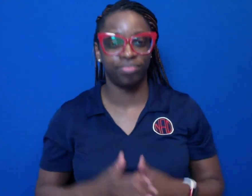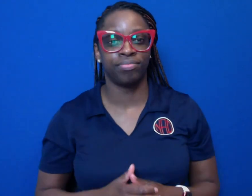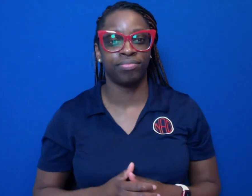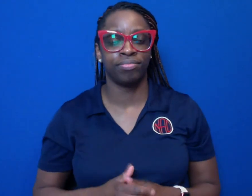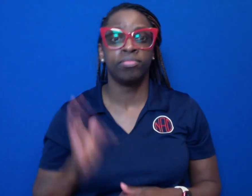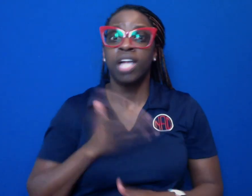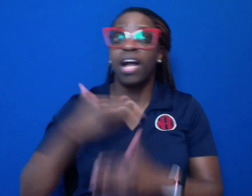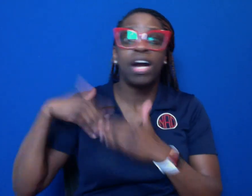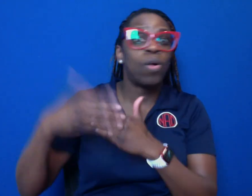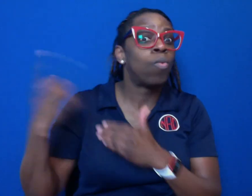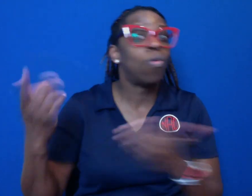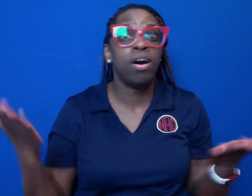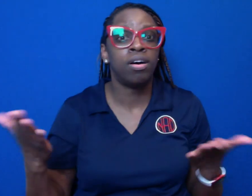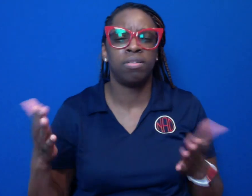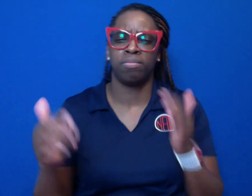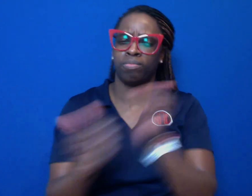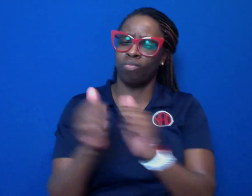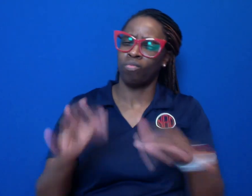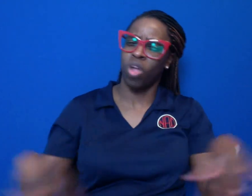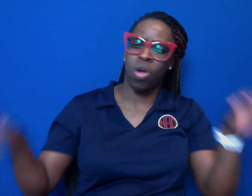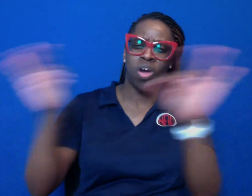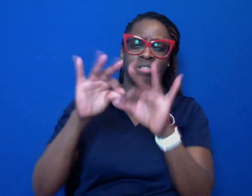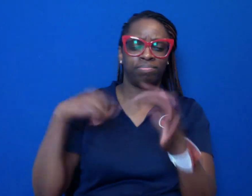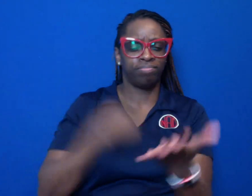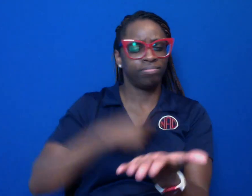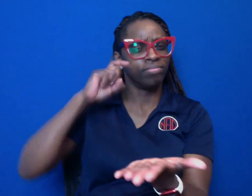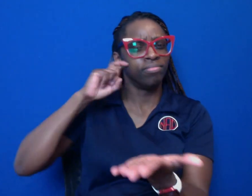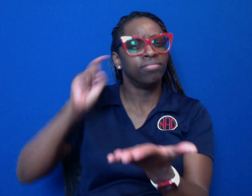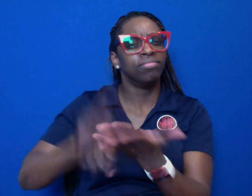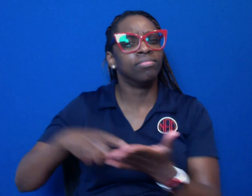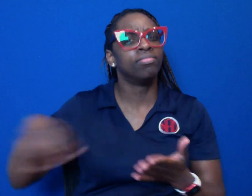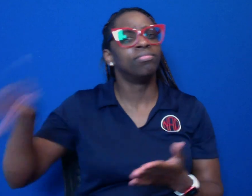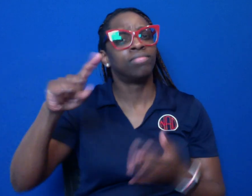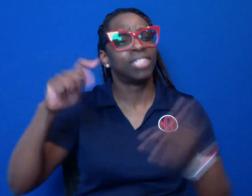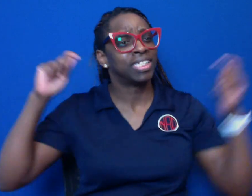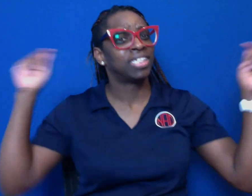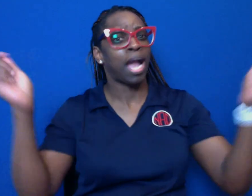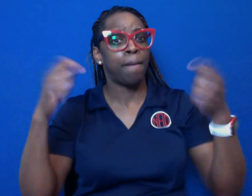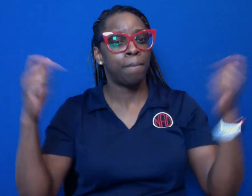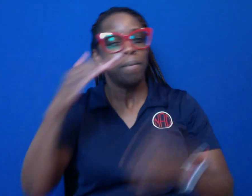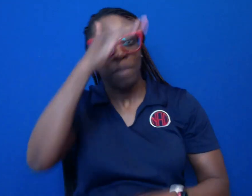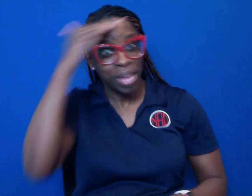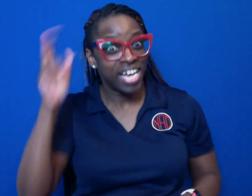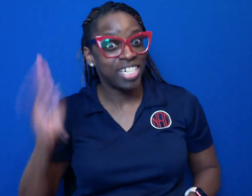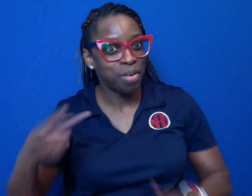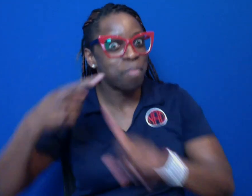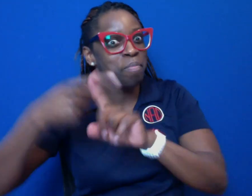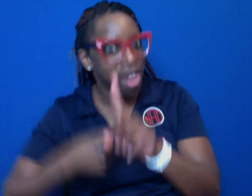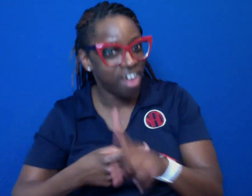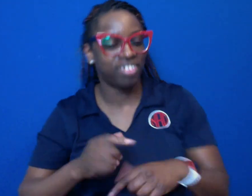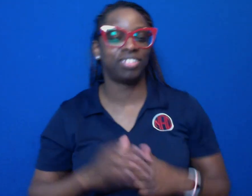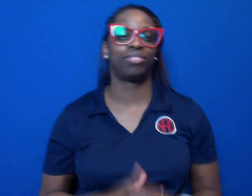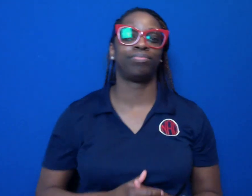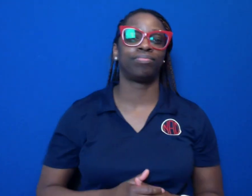Our next one is especially more important as we continue to celebrate Black History Month!